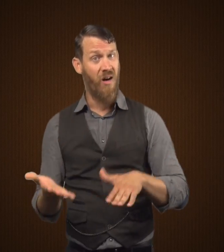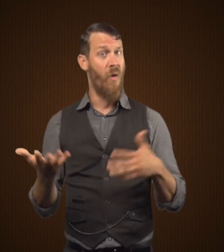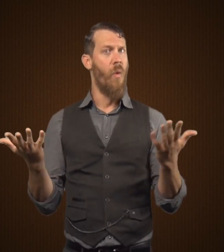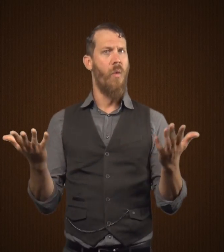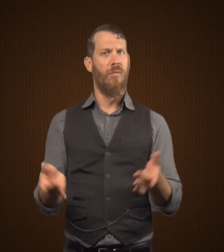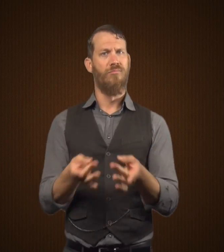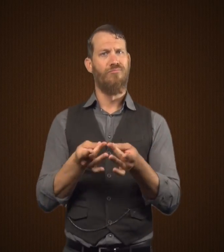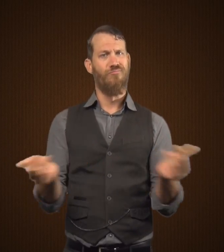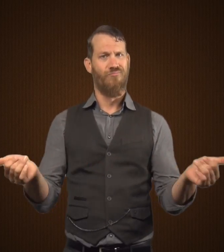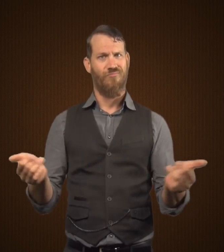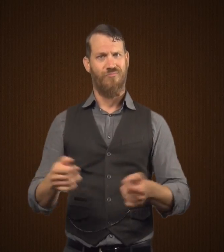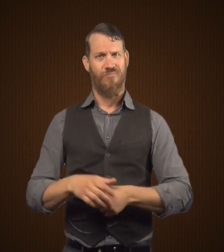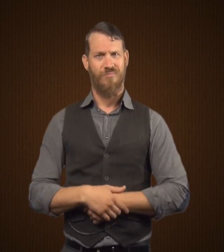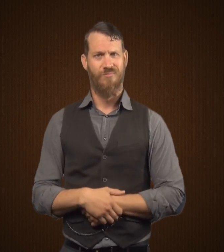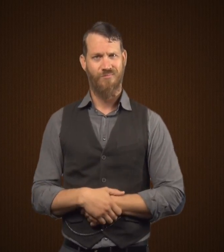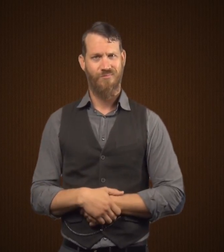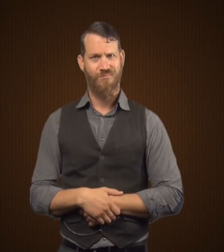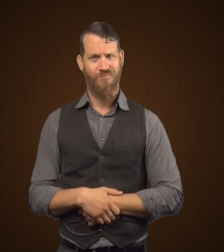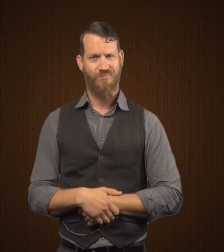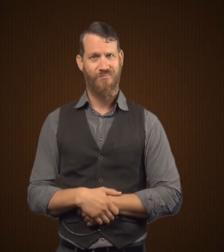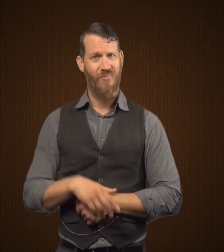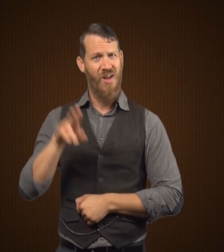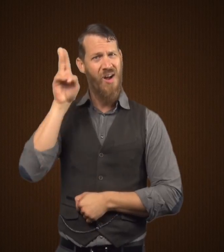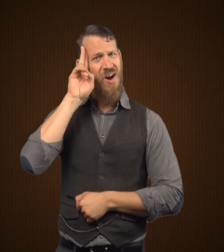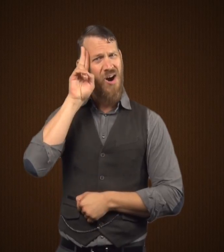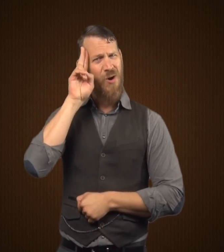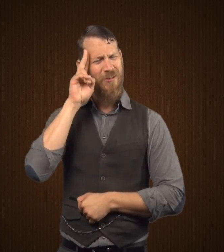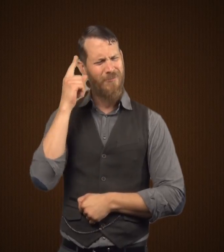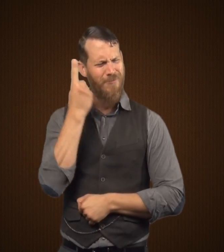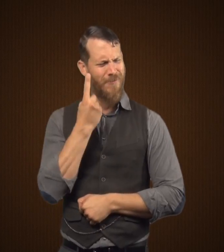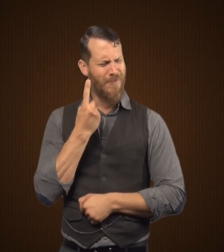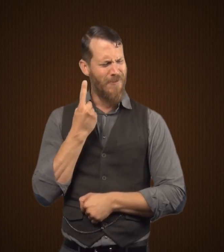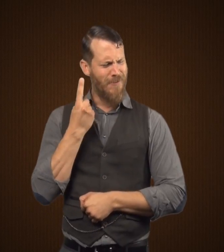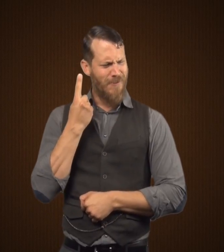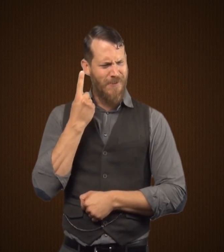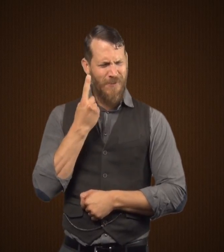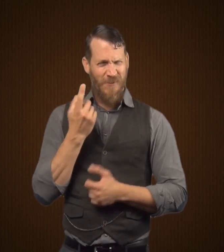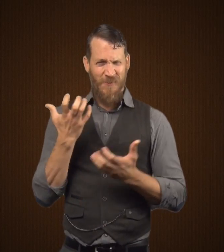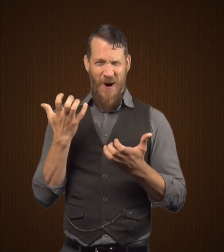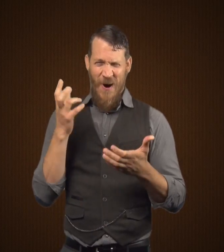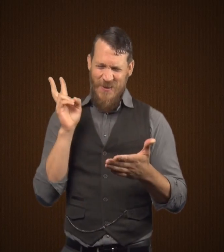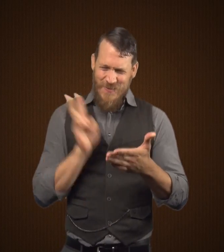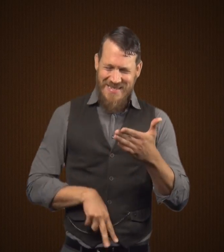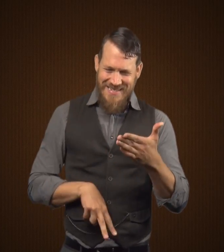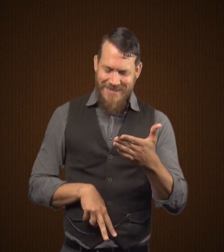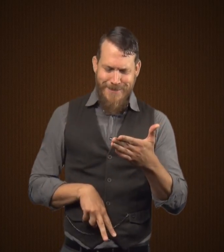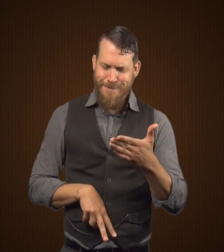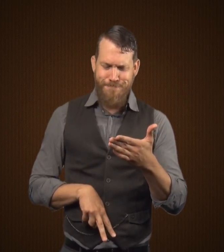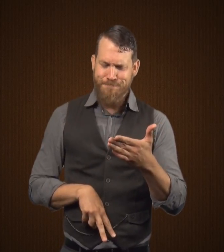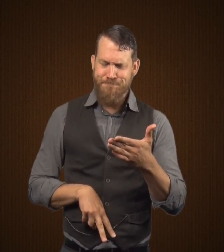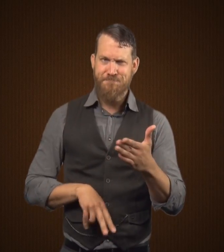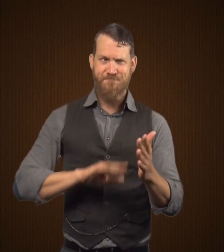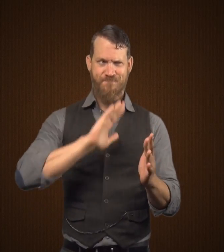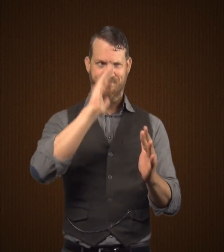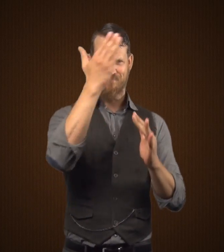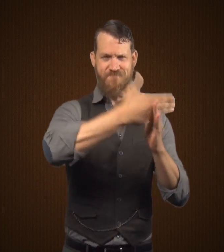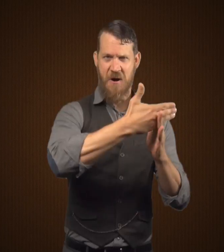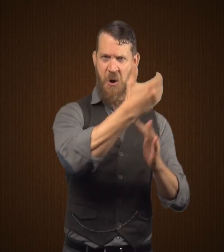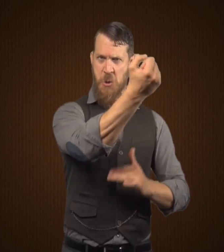until either Dr. Jekyll dies or disappears. Mr. Utterson really wanted to read that letter,